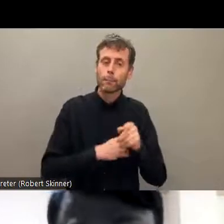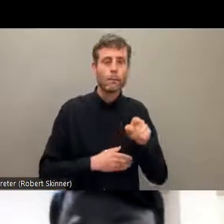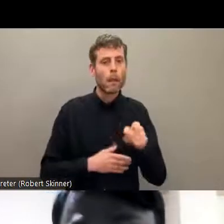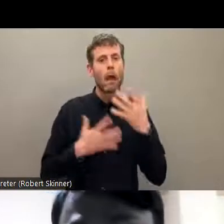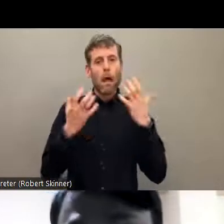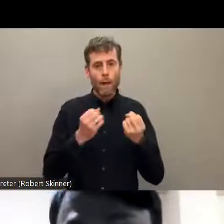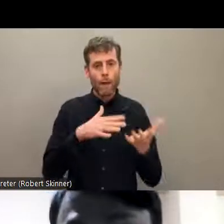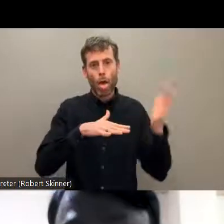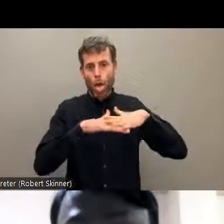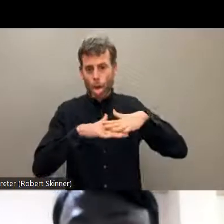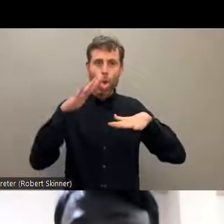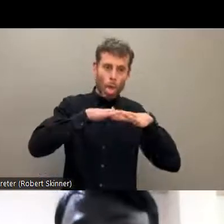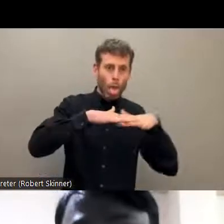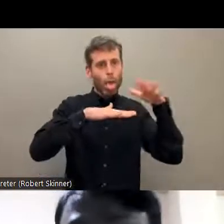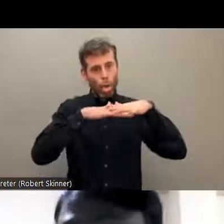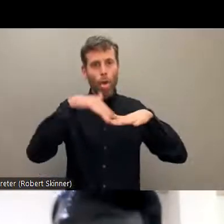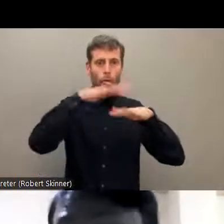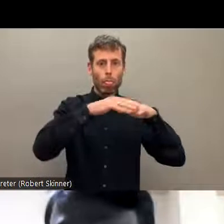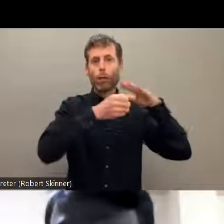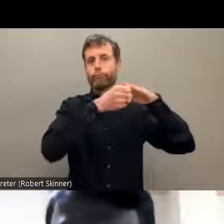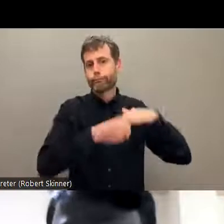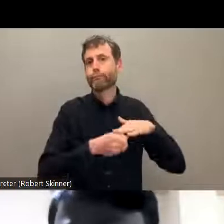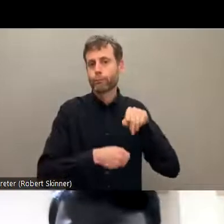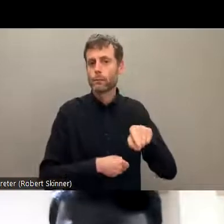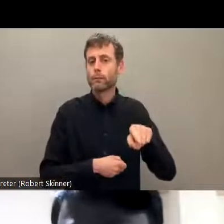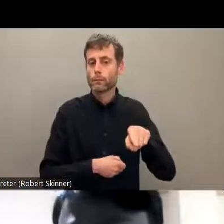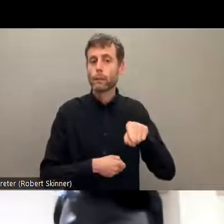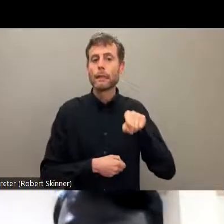discriminations, so they need the